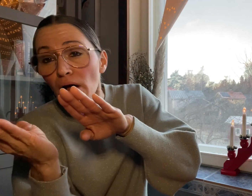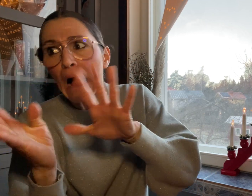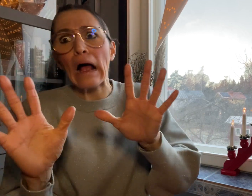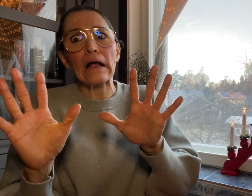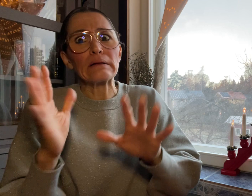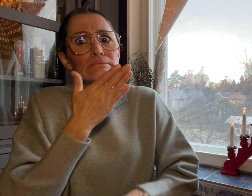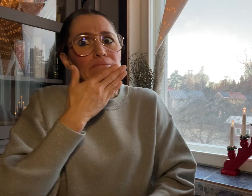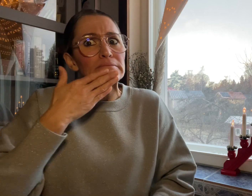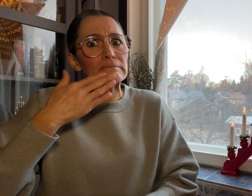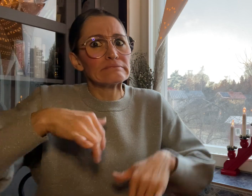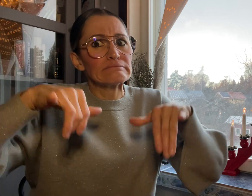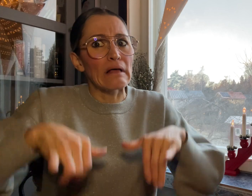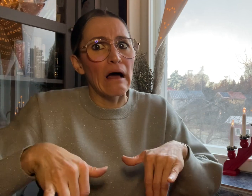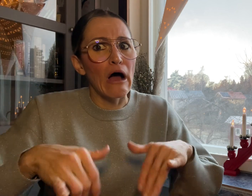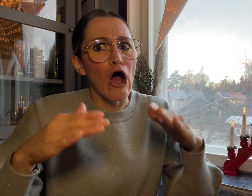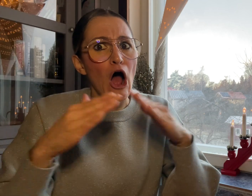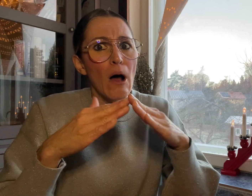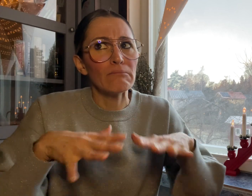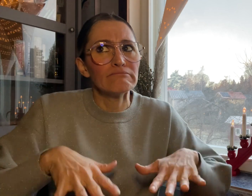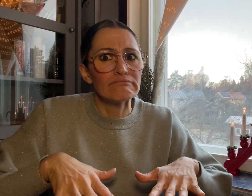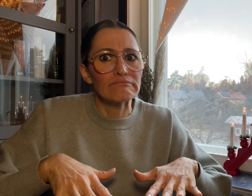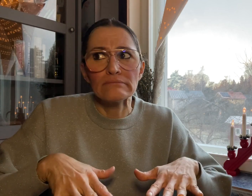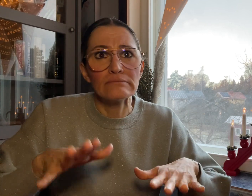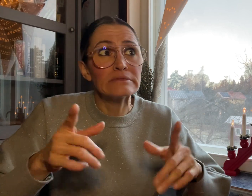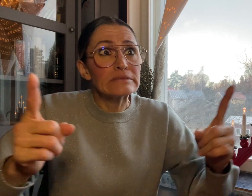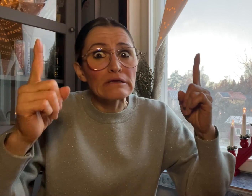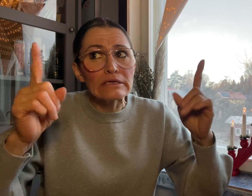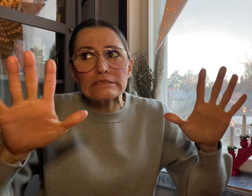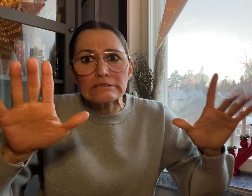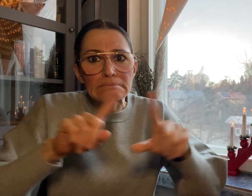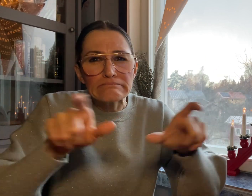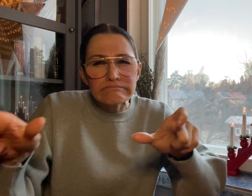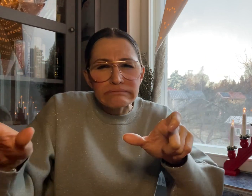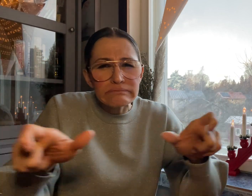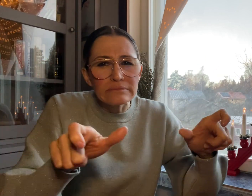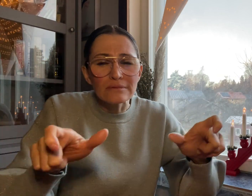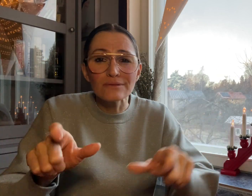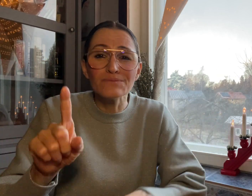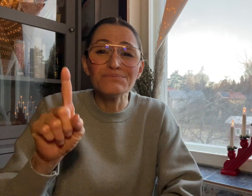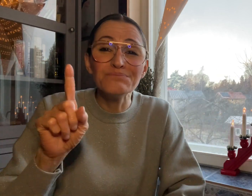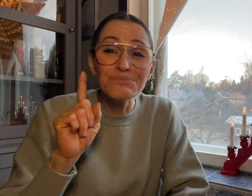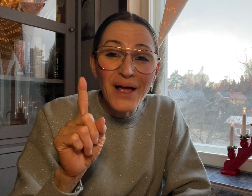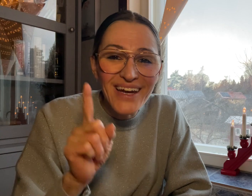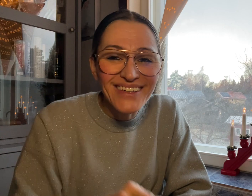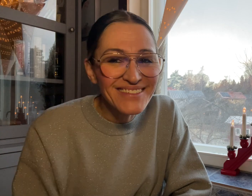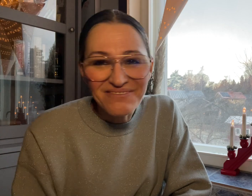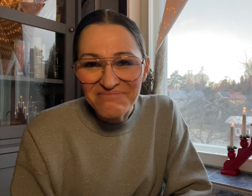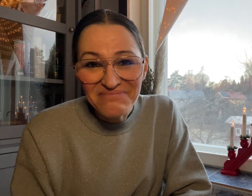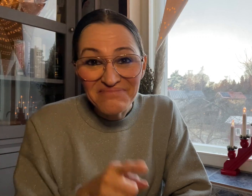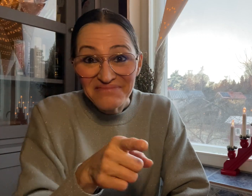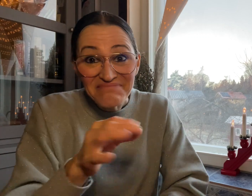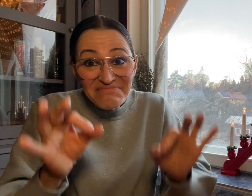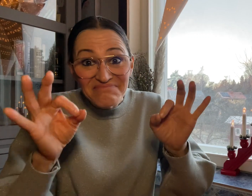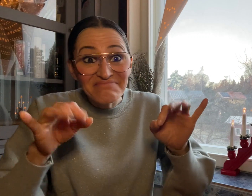at home after 4pm to avoid danger, but then said that